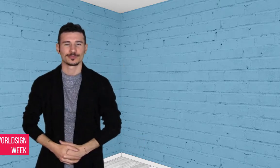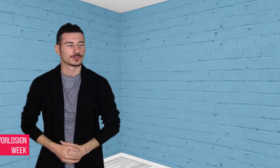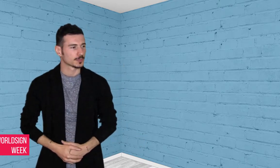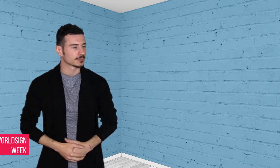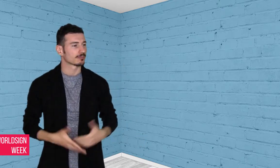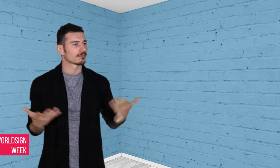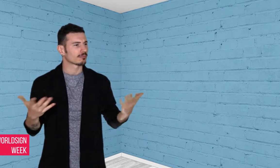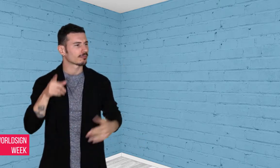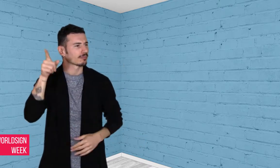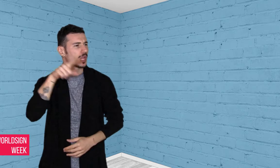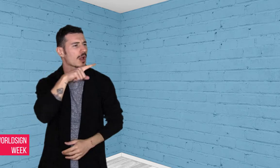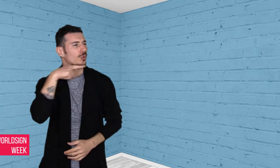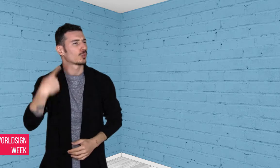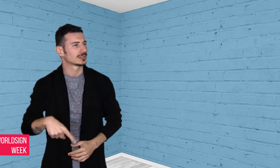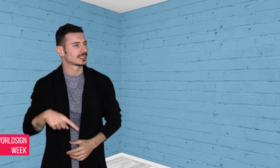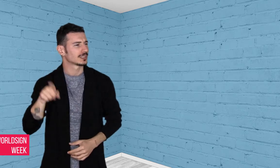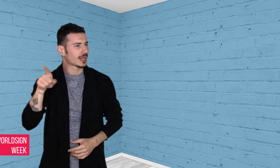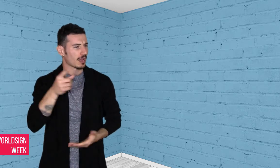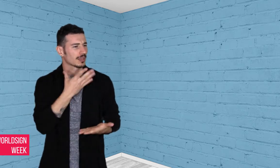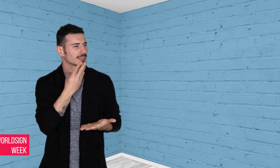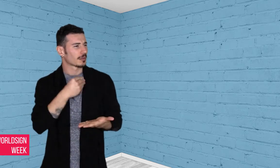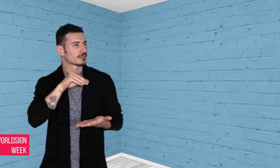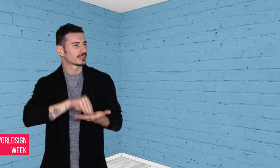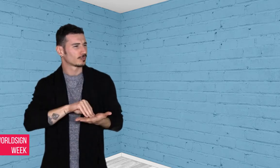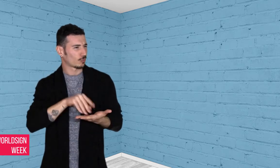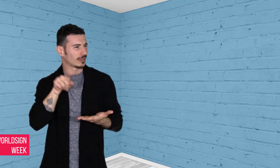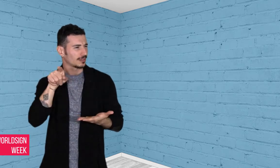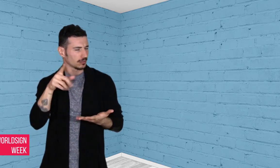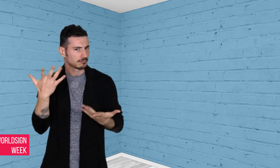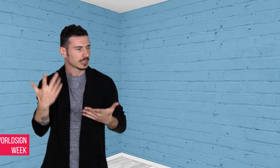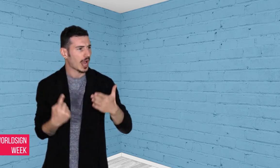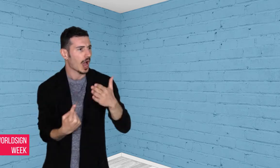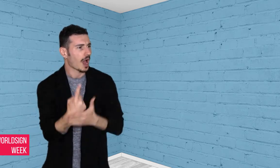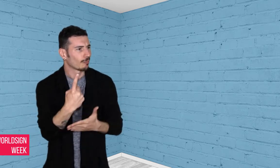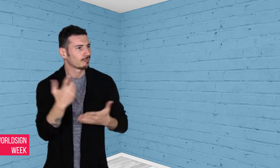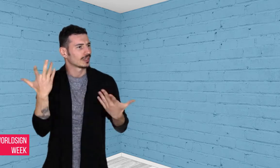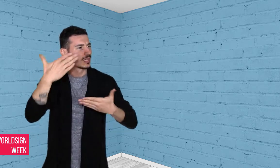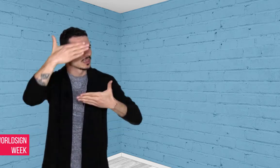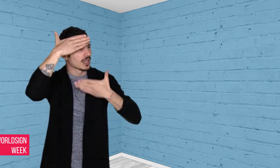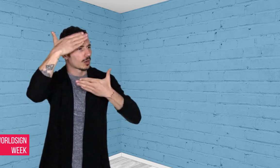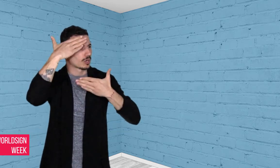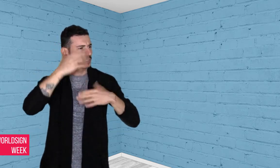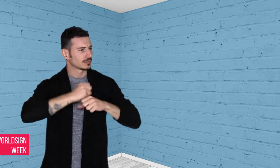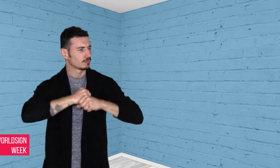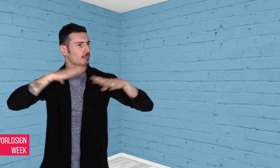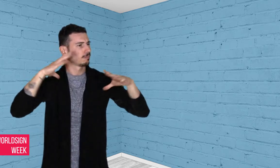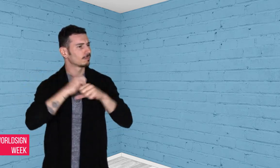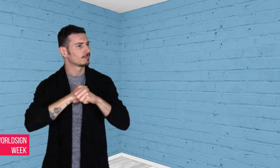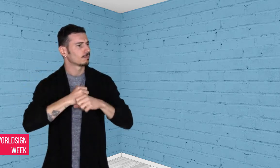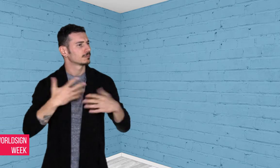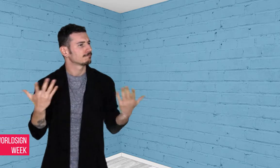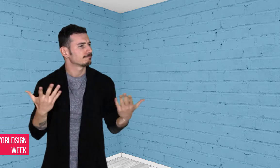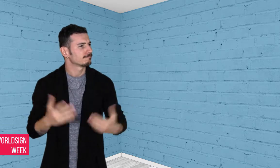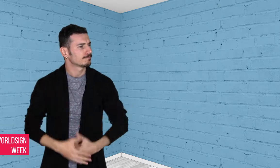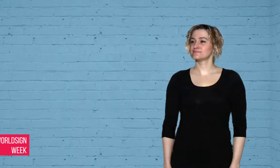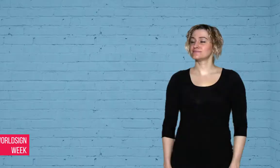In our first story, there was a terrorist attack in St. Petersburg, Russia.